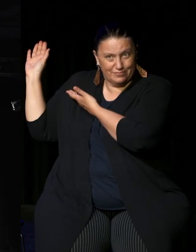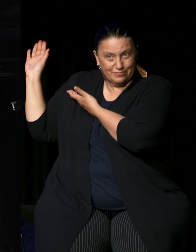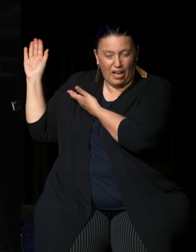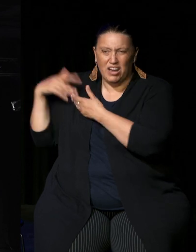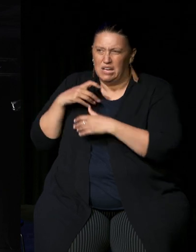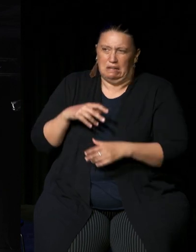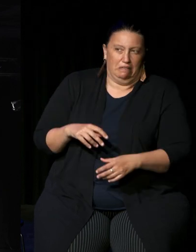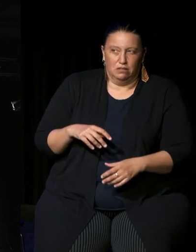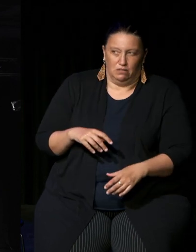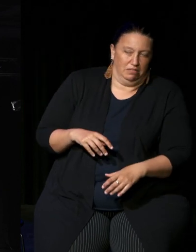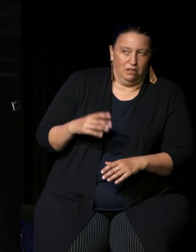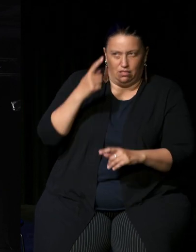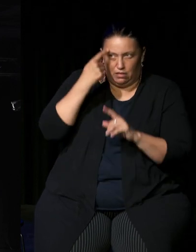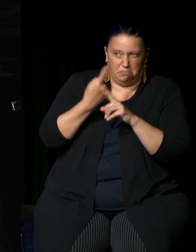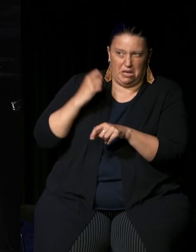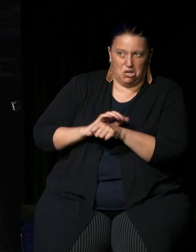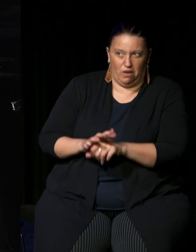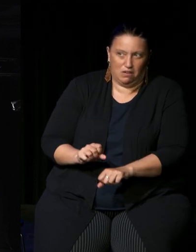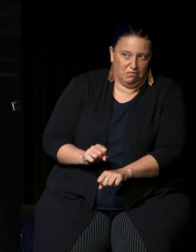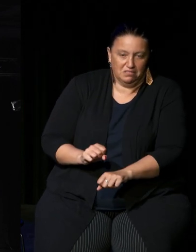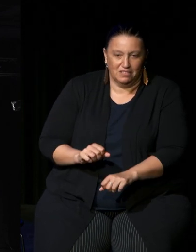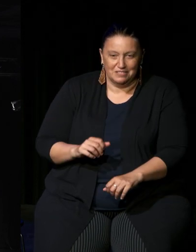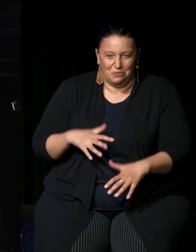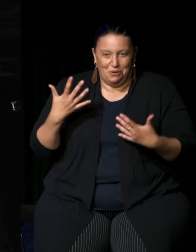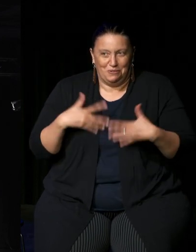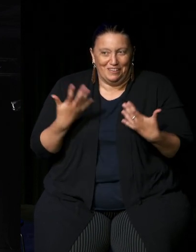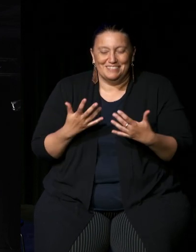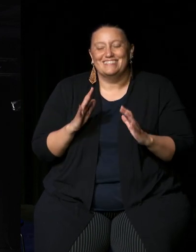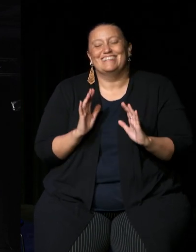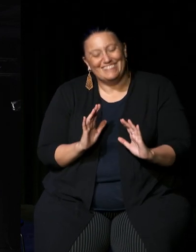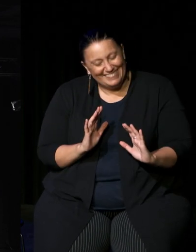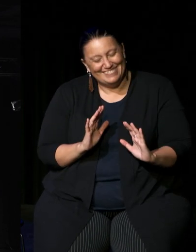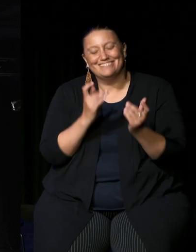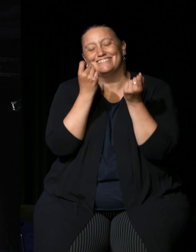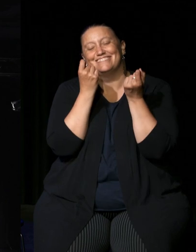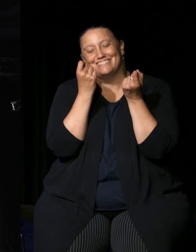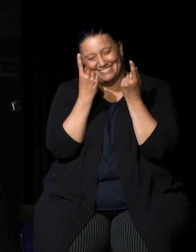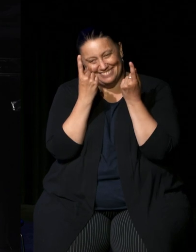when we see a QR code because we remember what happened in the pandemic and it ruled our lives